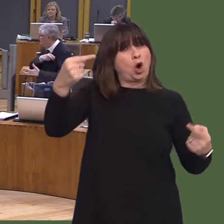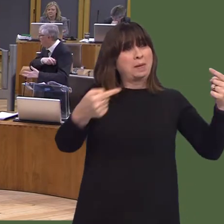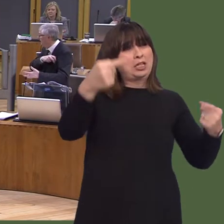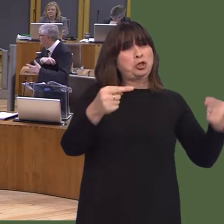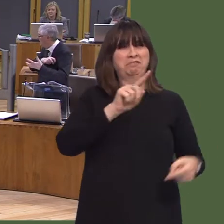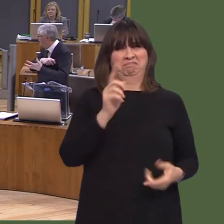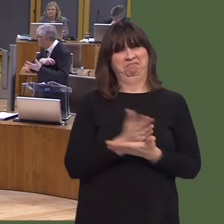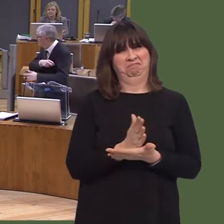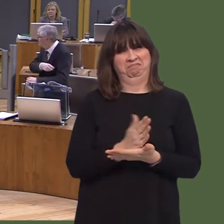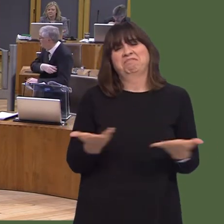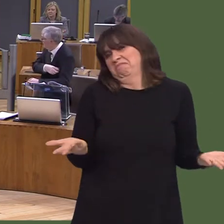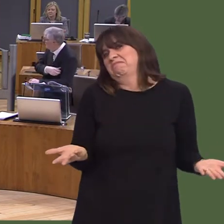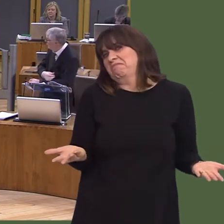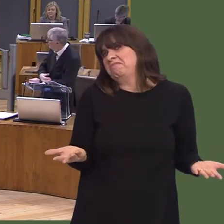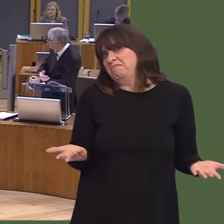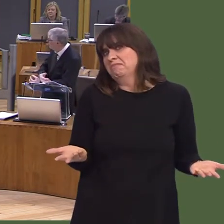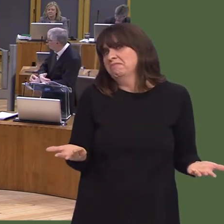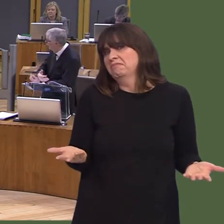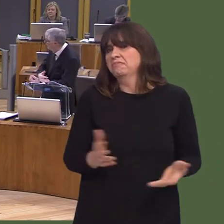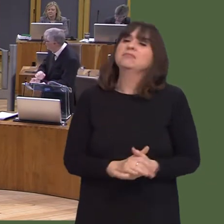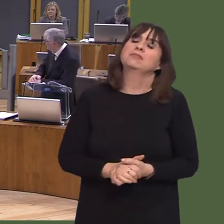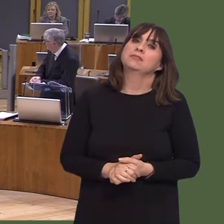concern in and around Chepstow at the planned closure of the purpose-built dementia ward